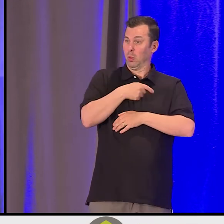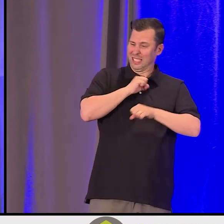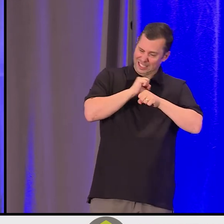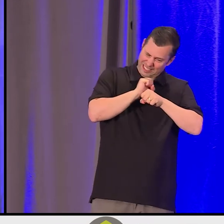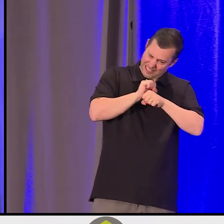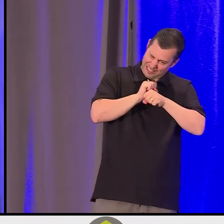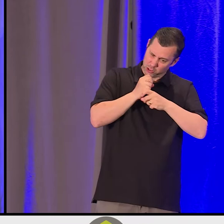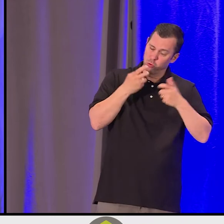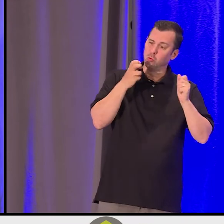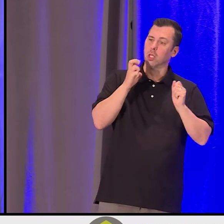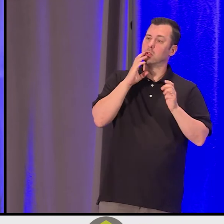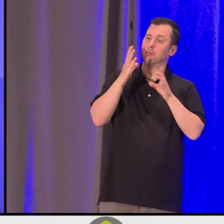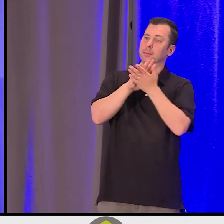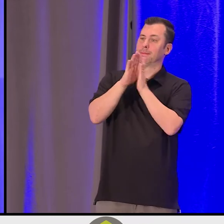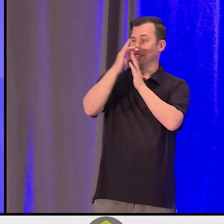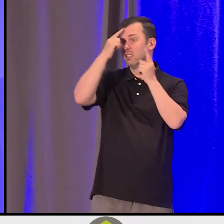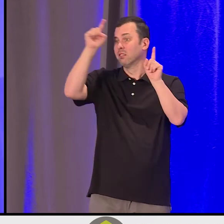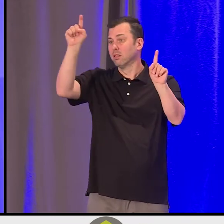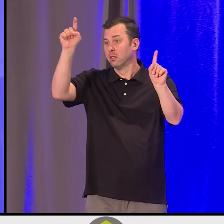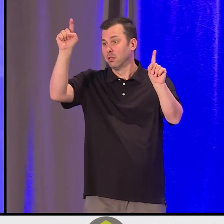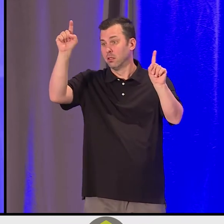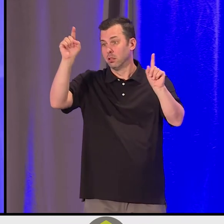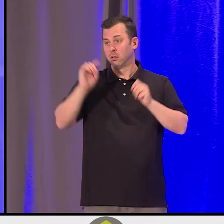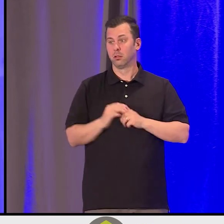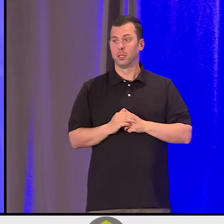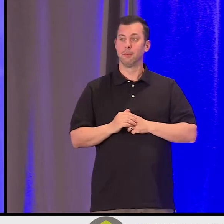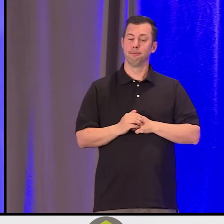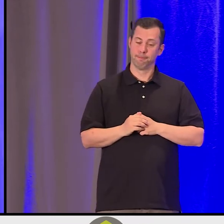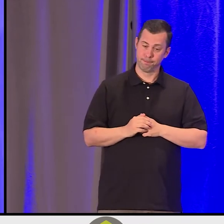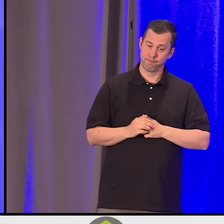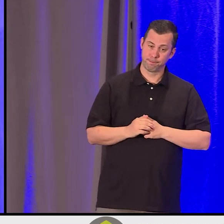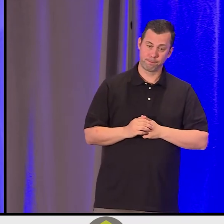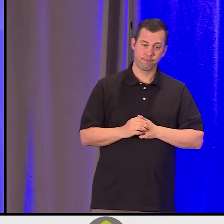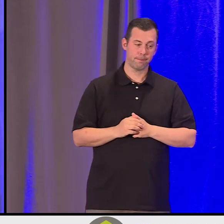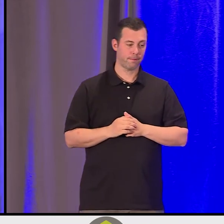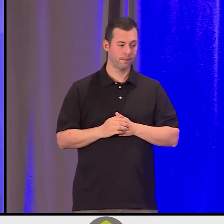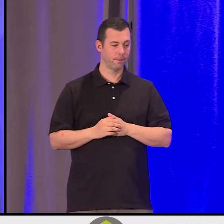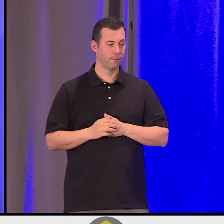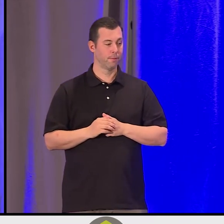And yet we still have a journey yet to undertake. The part of the story